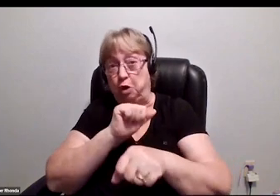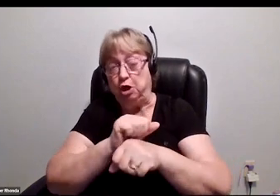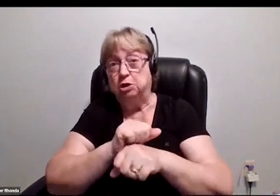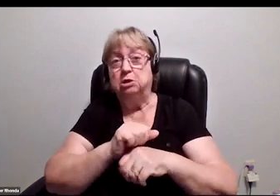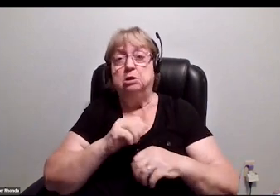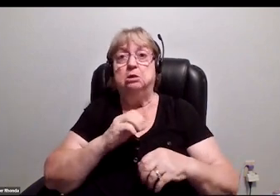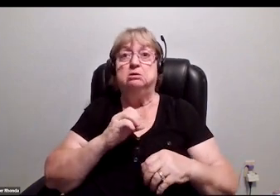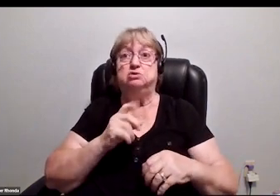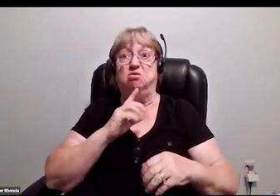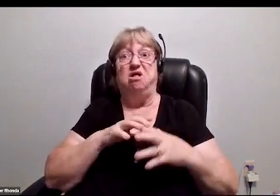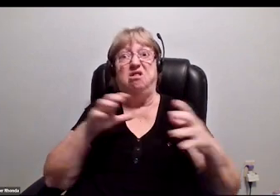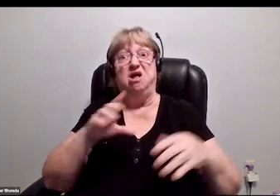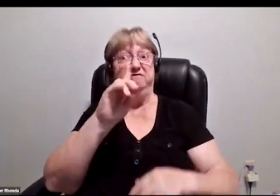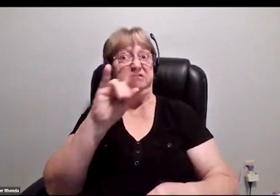A lot of DJs as well,